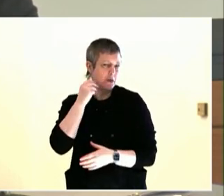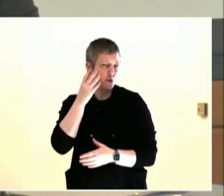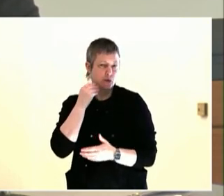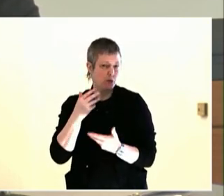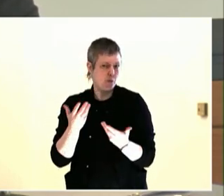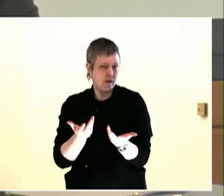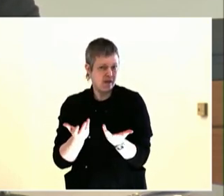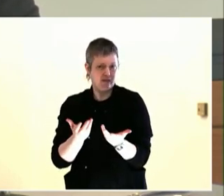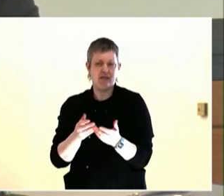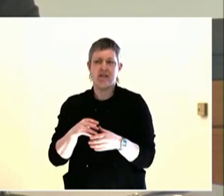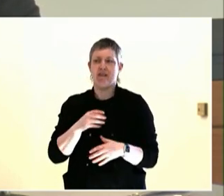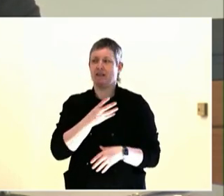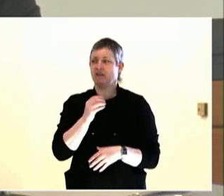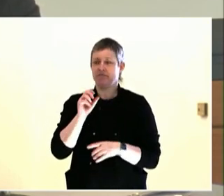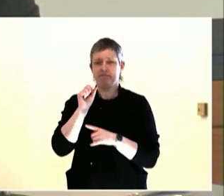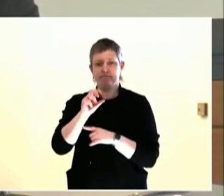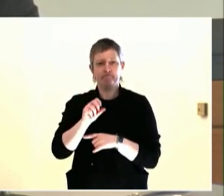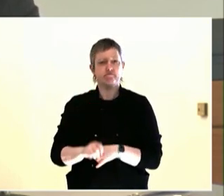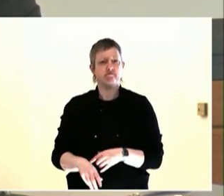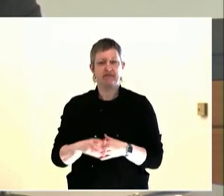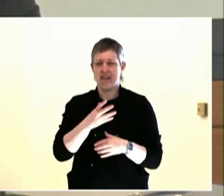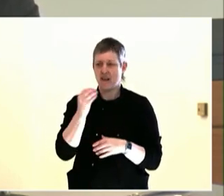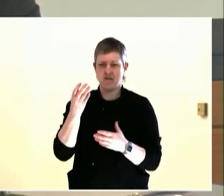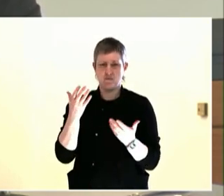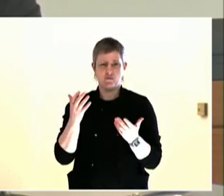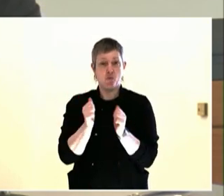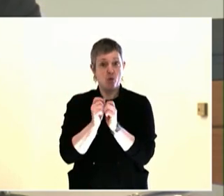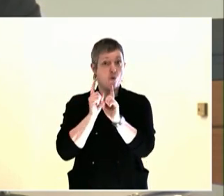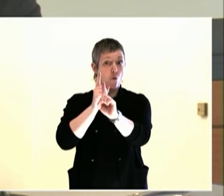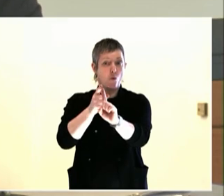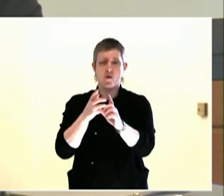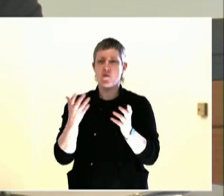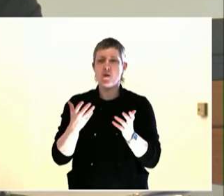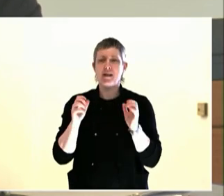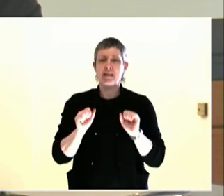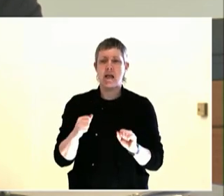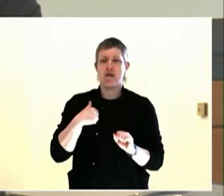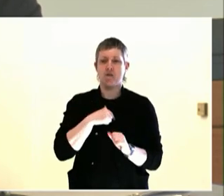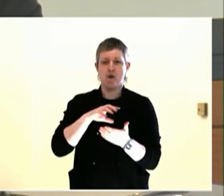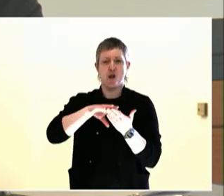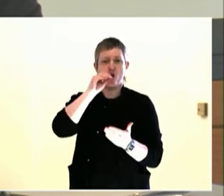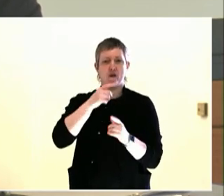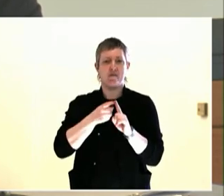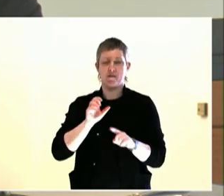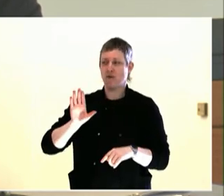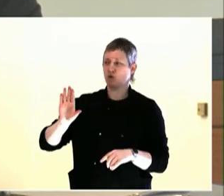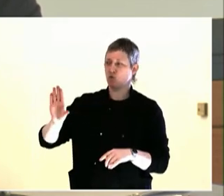has 22 years of experience as a faculty in higher education administrator and worked ten